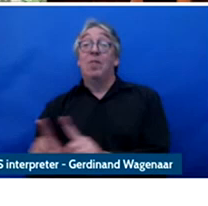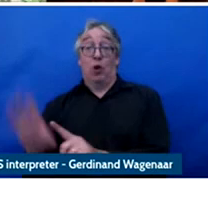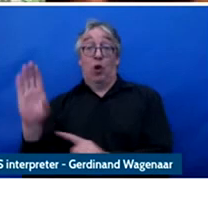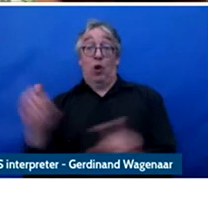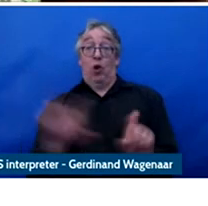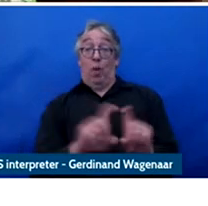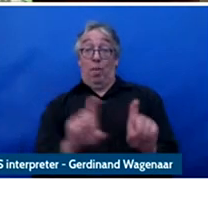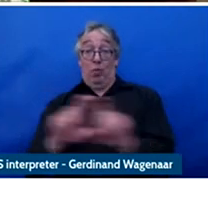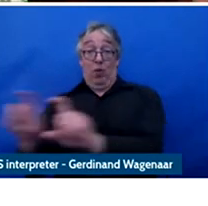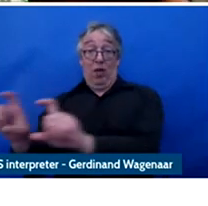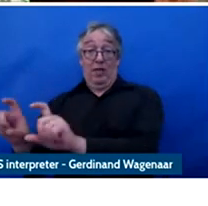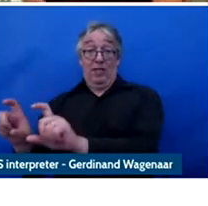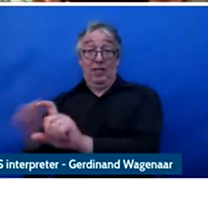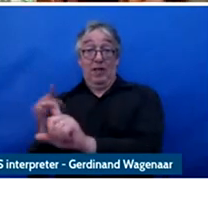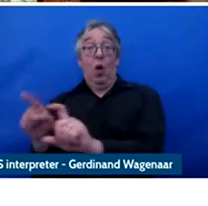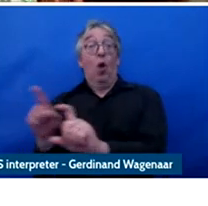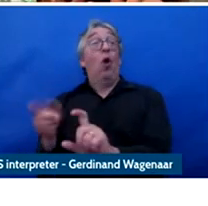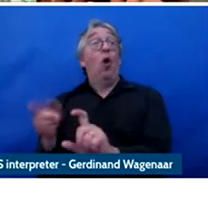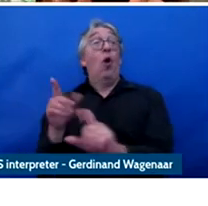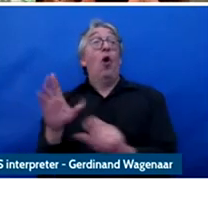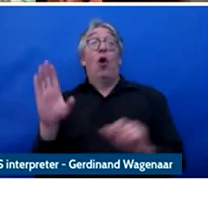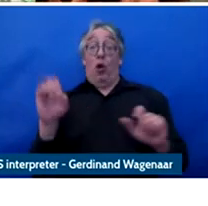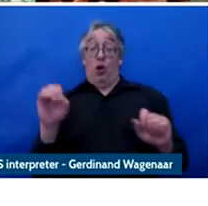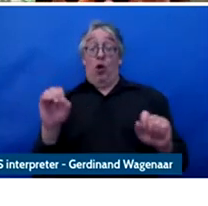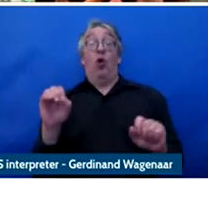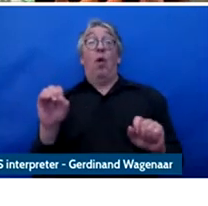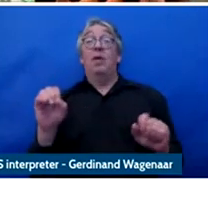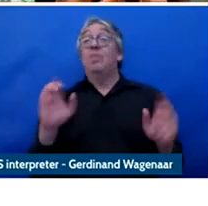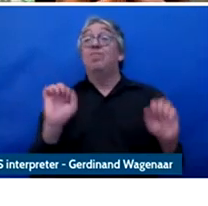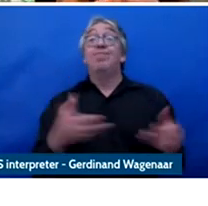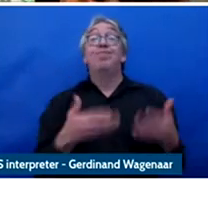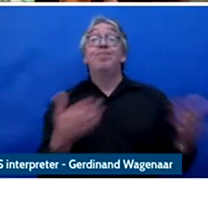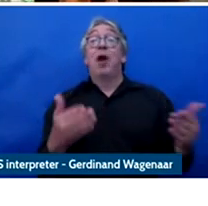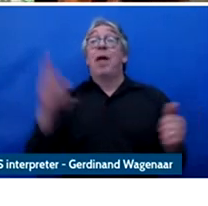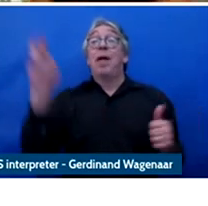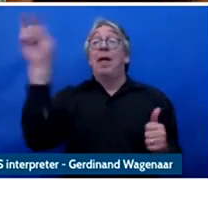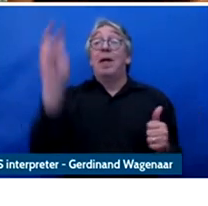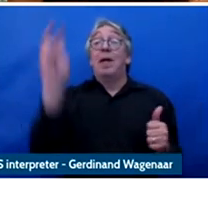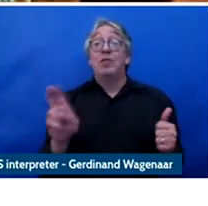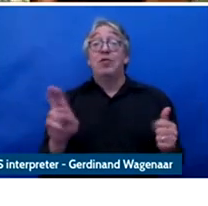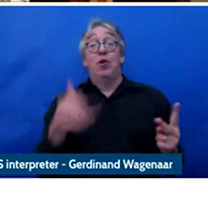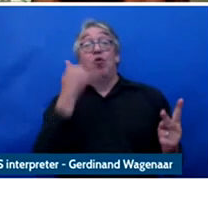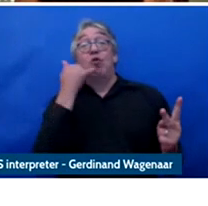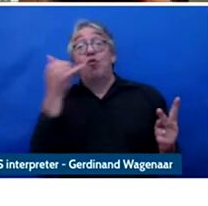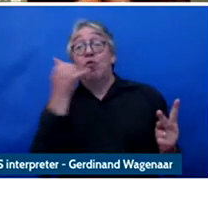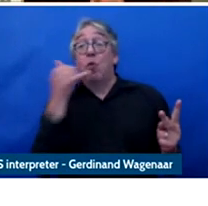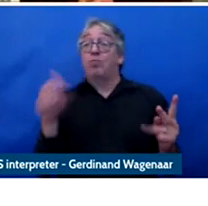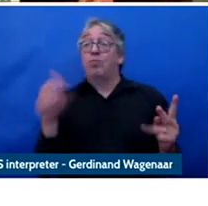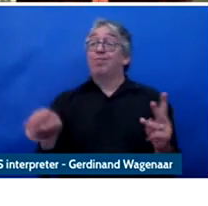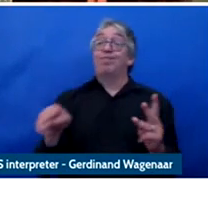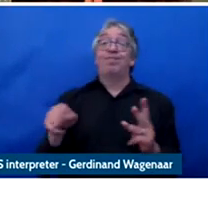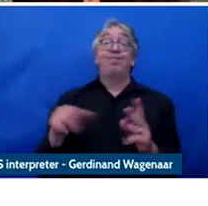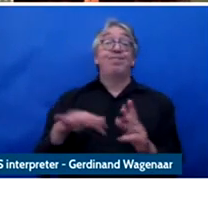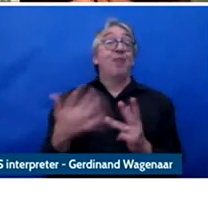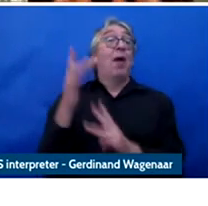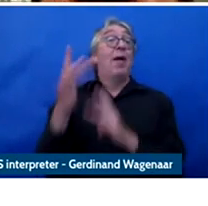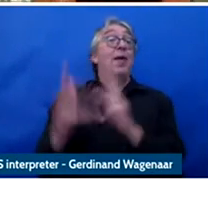Which could be electricity, telephone, Internet, smart TV and so on and all of